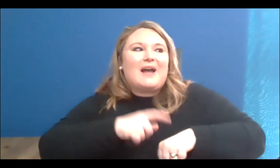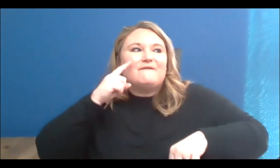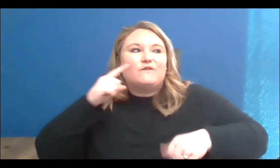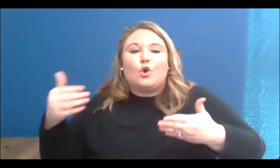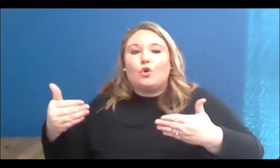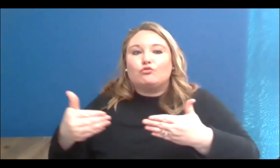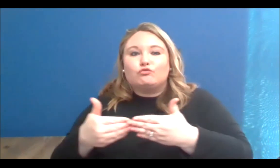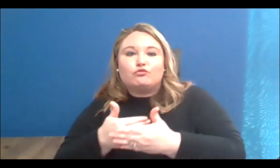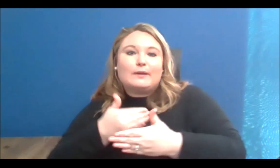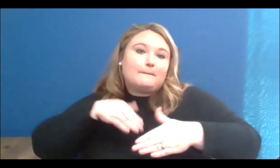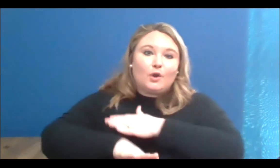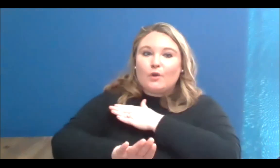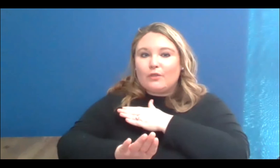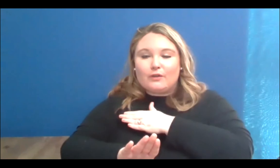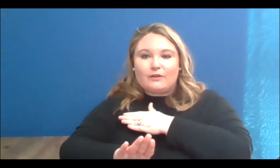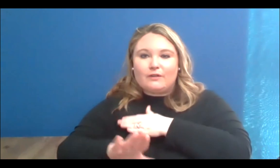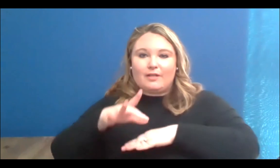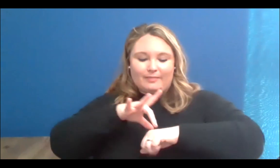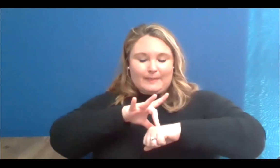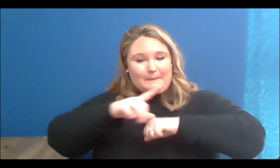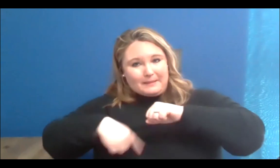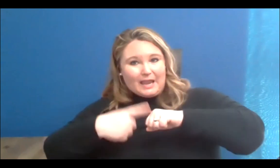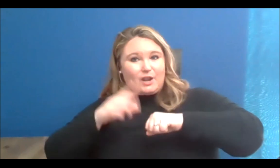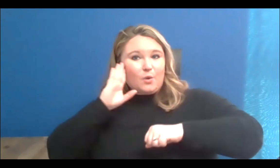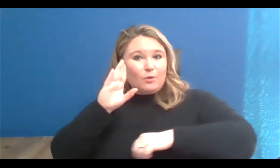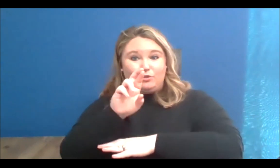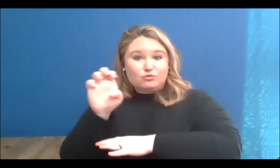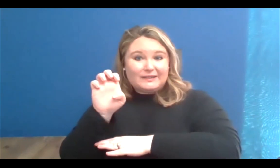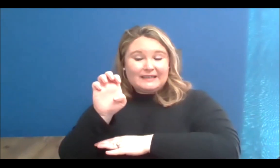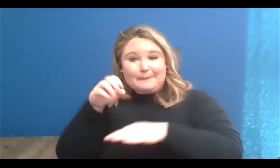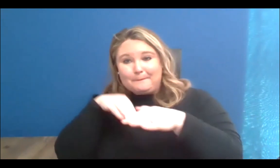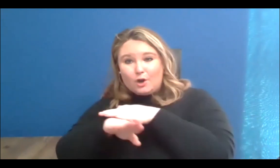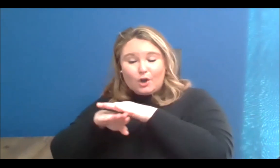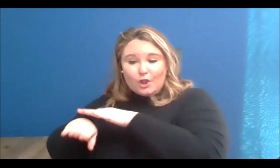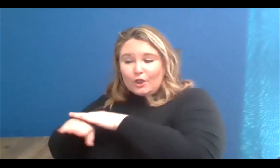but the planet is rebirthing, and we have a role in prayer and meditating and